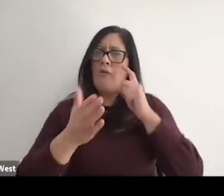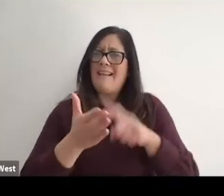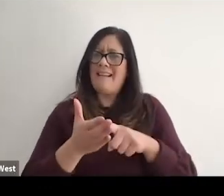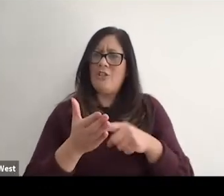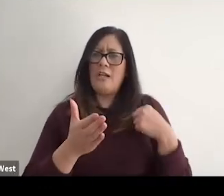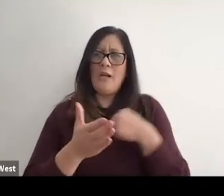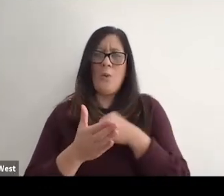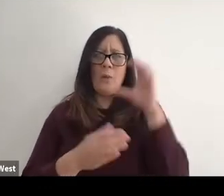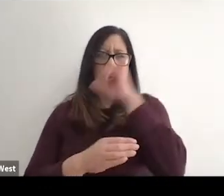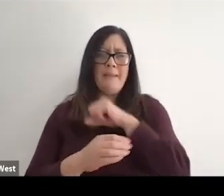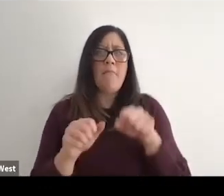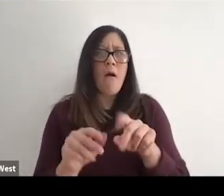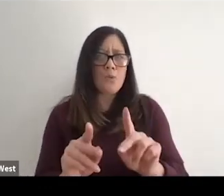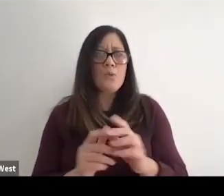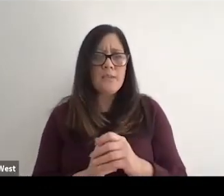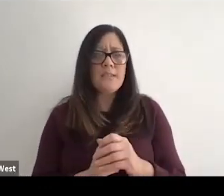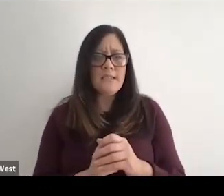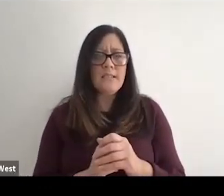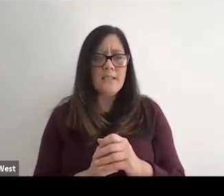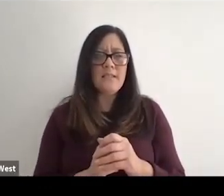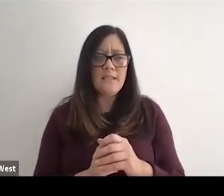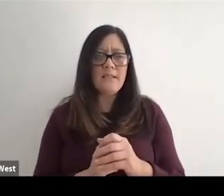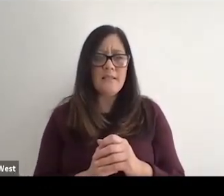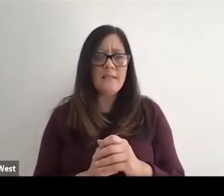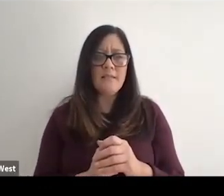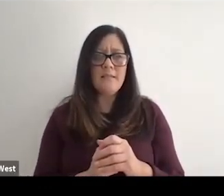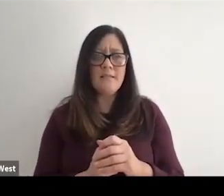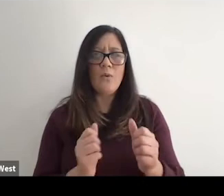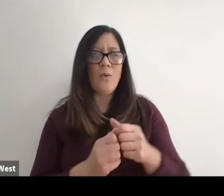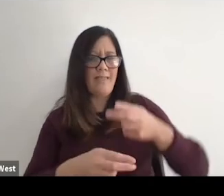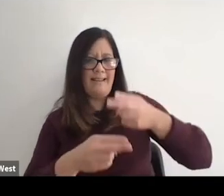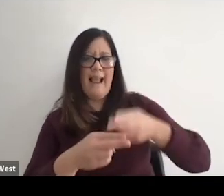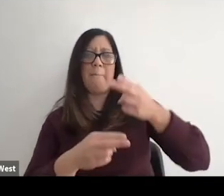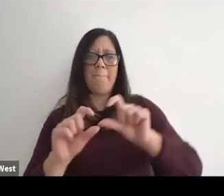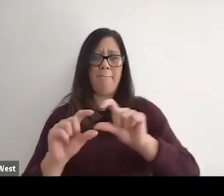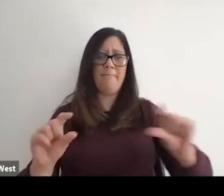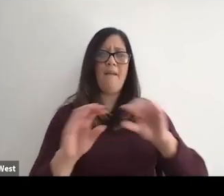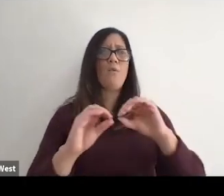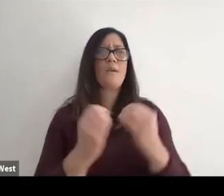of the fact that we were missing an opportunity in simply in the name of our organization,